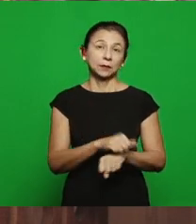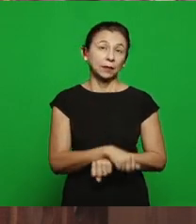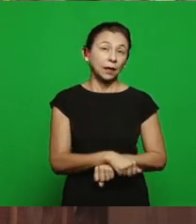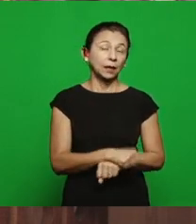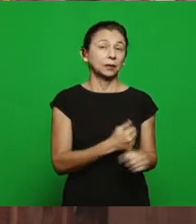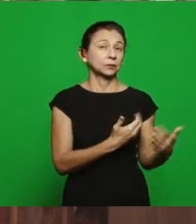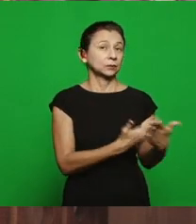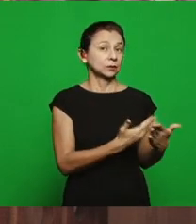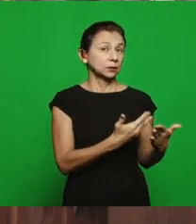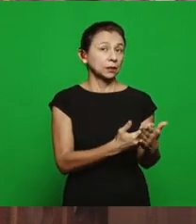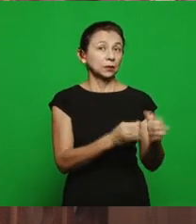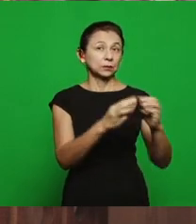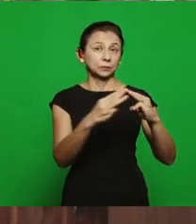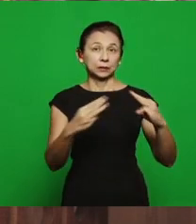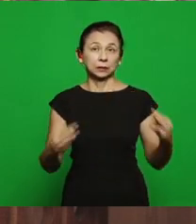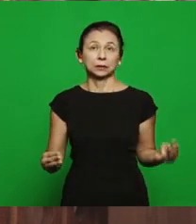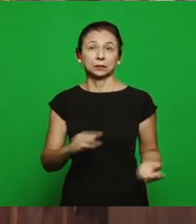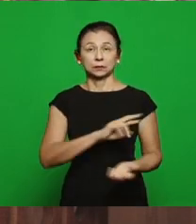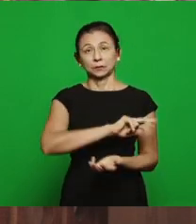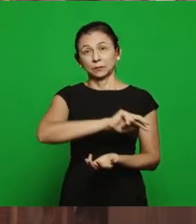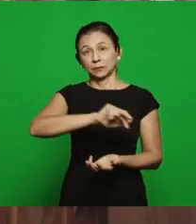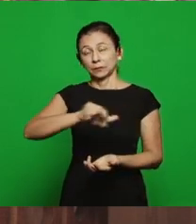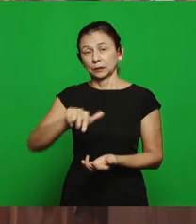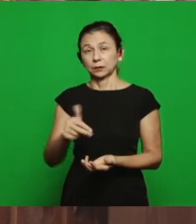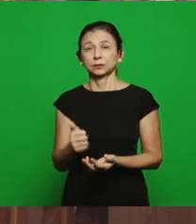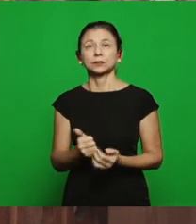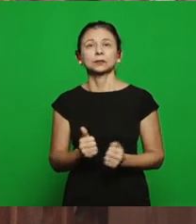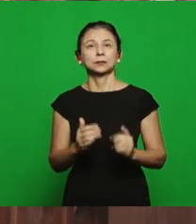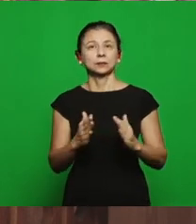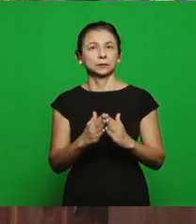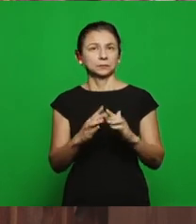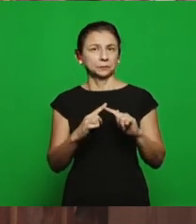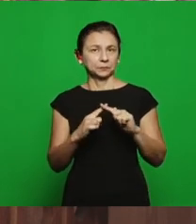of our church's Mahanaims, but there are